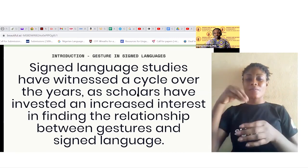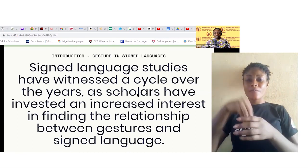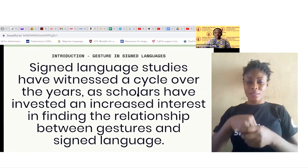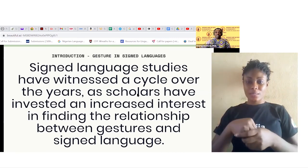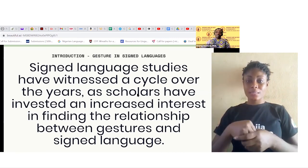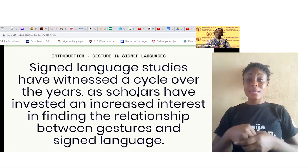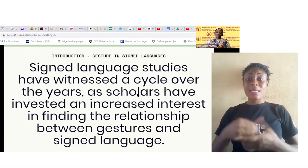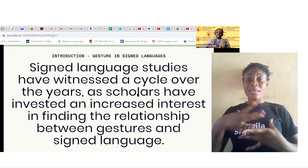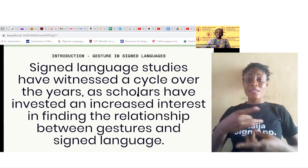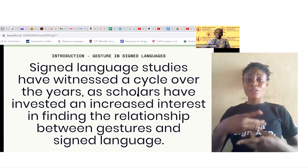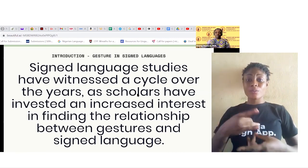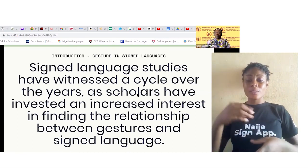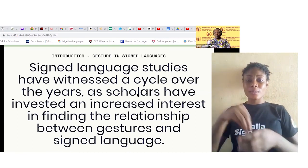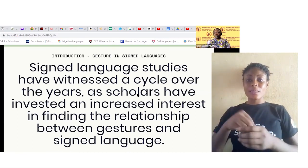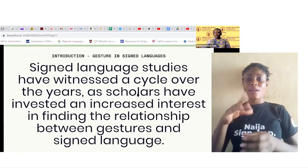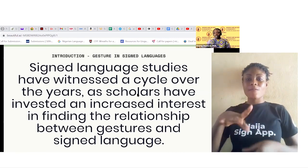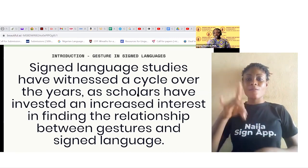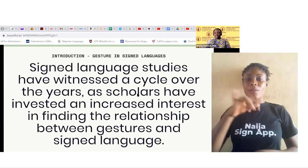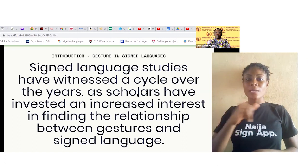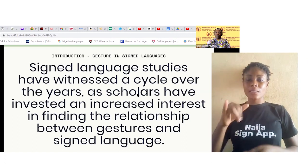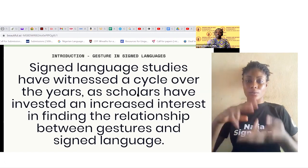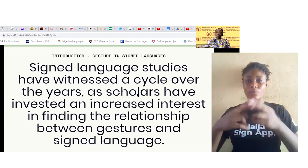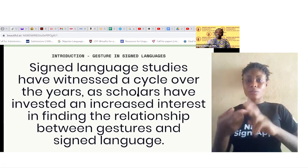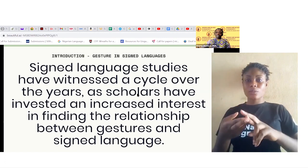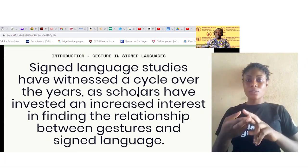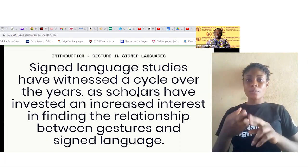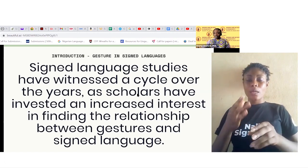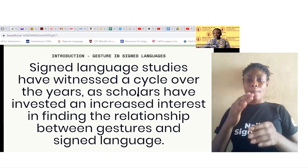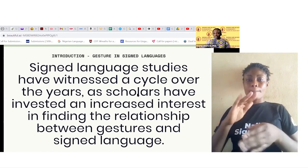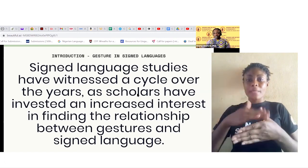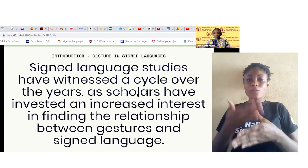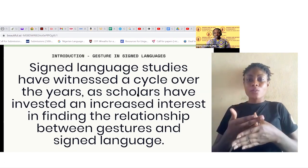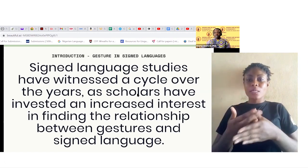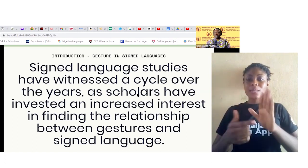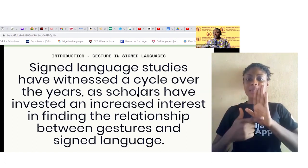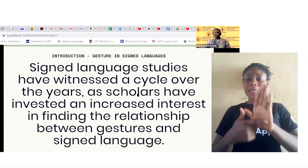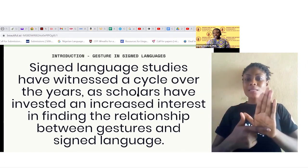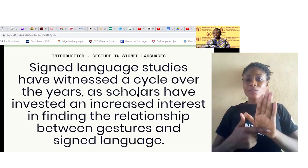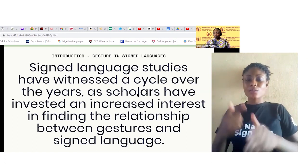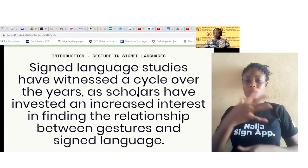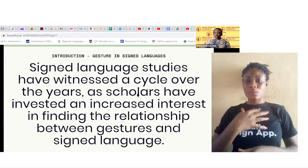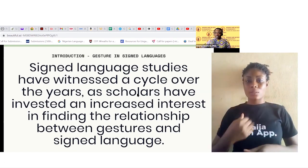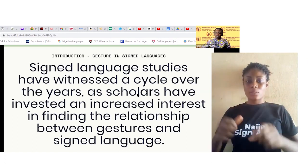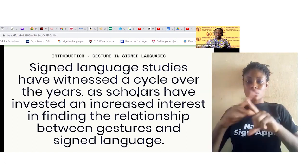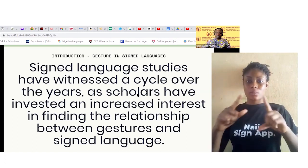in finding the relationship between gestures and sign languages since the beginning of the study of